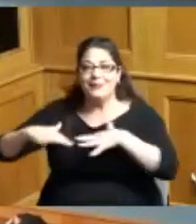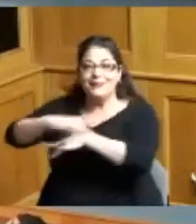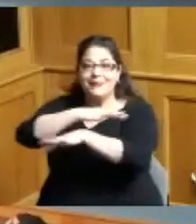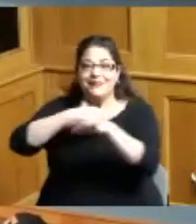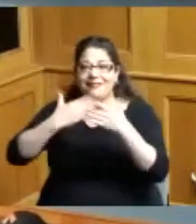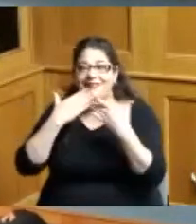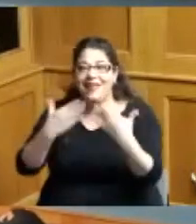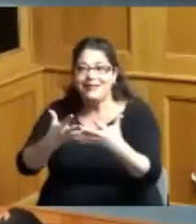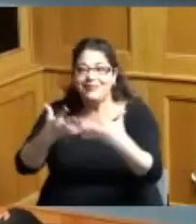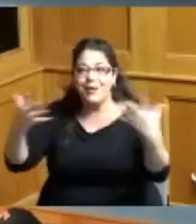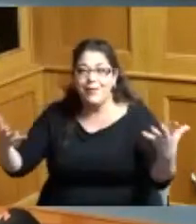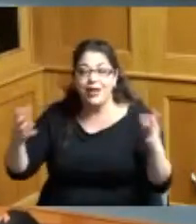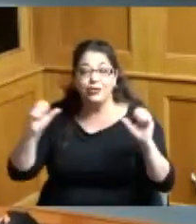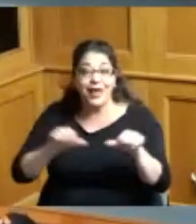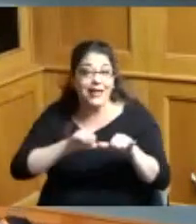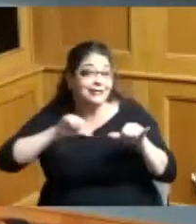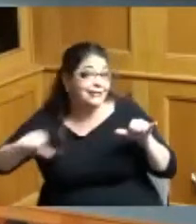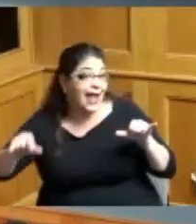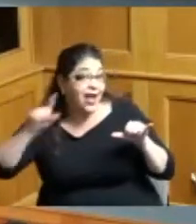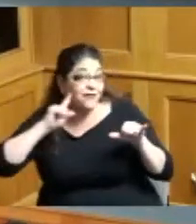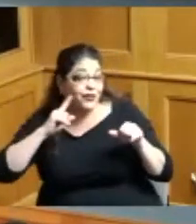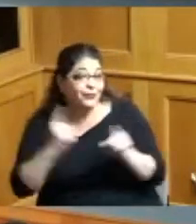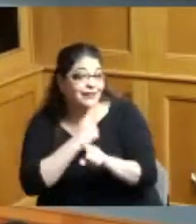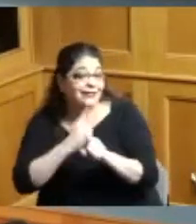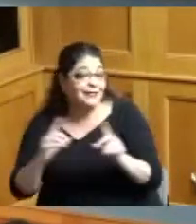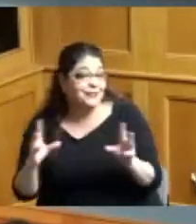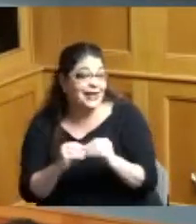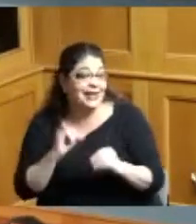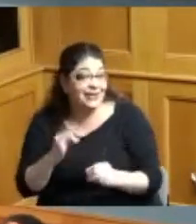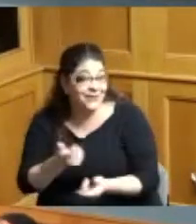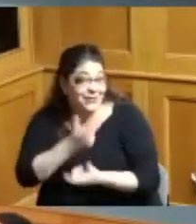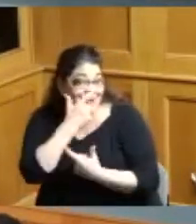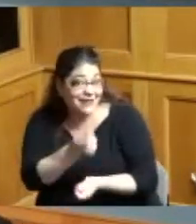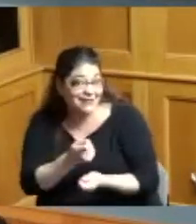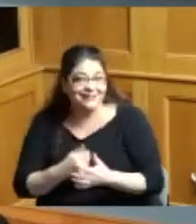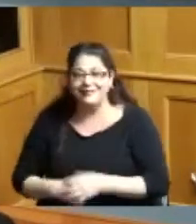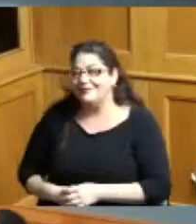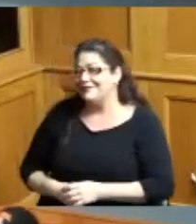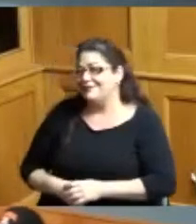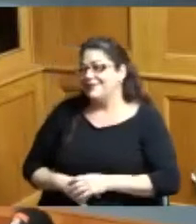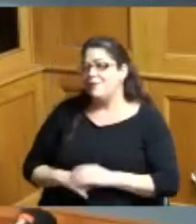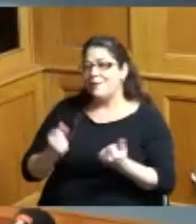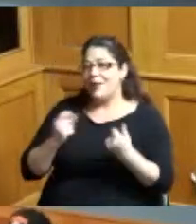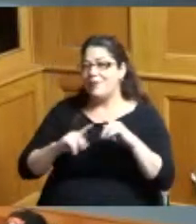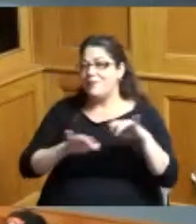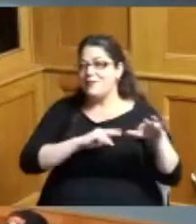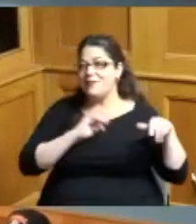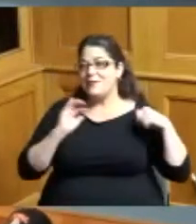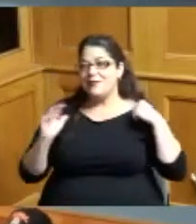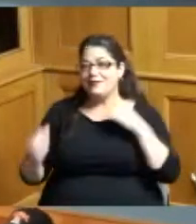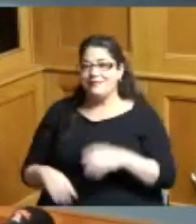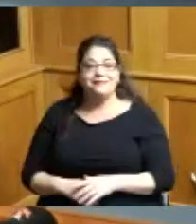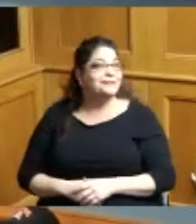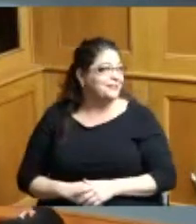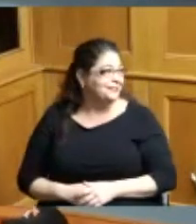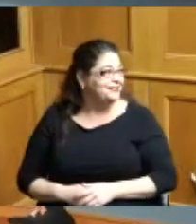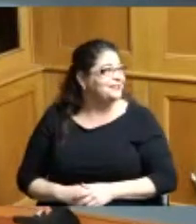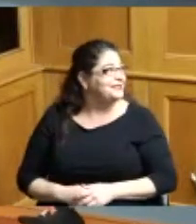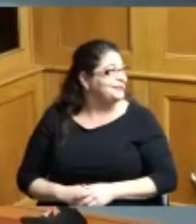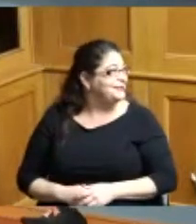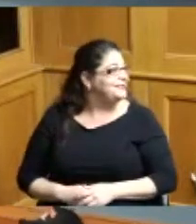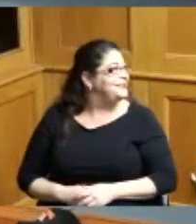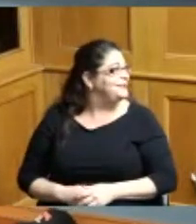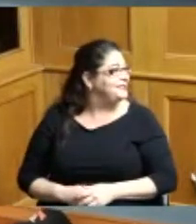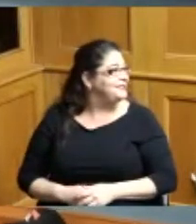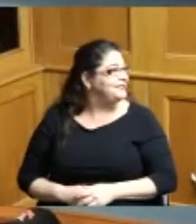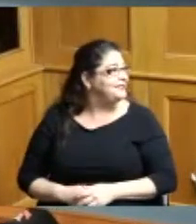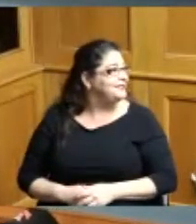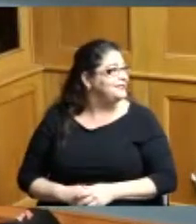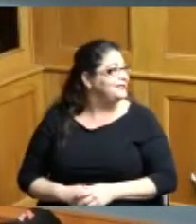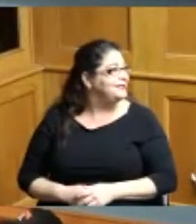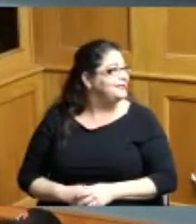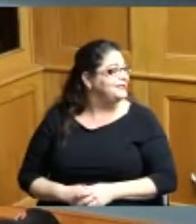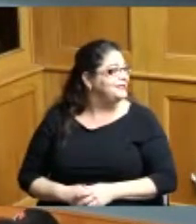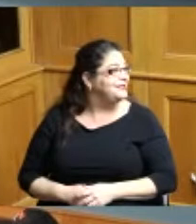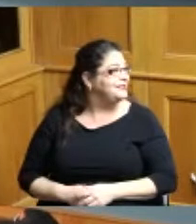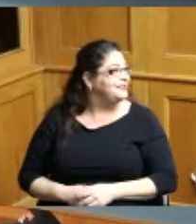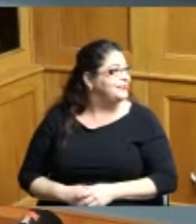you're welcome to stay if you'd like so oh we lost our crowd yeah so better okay